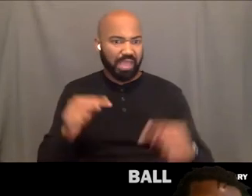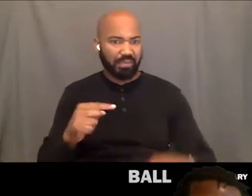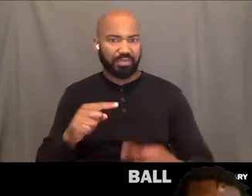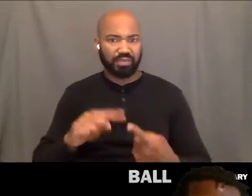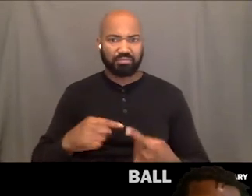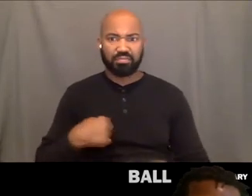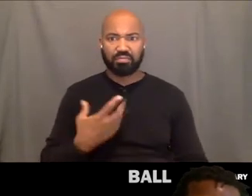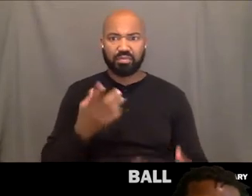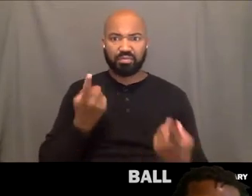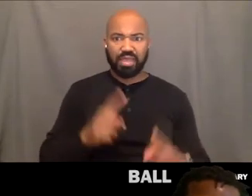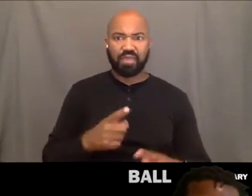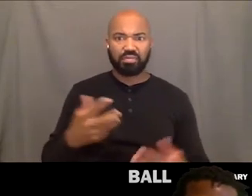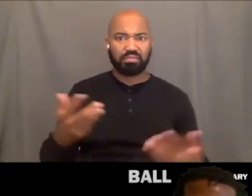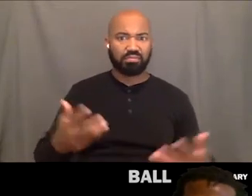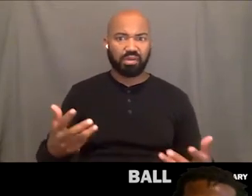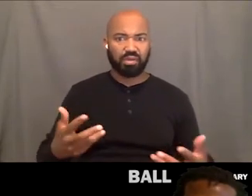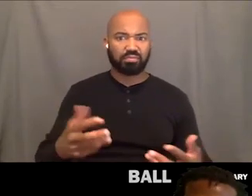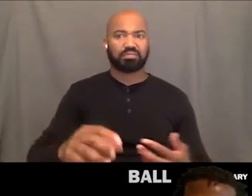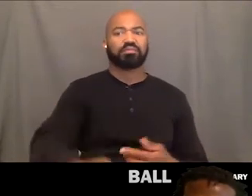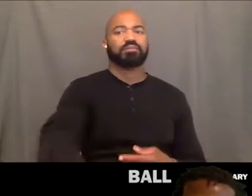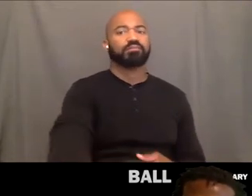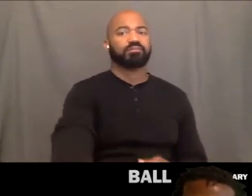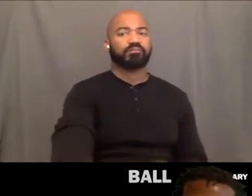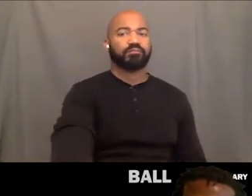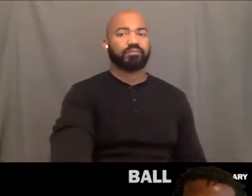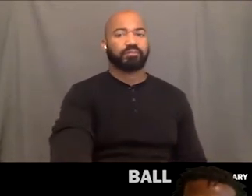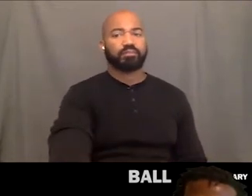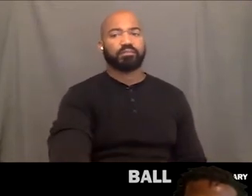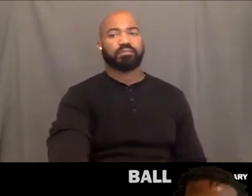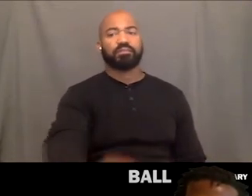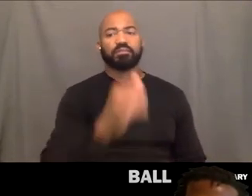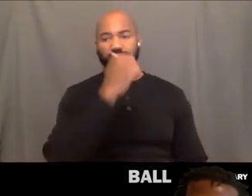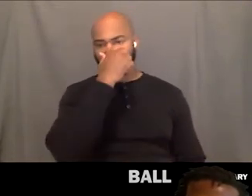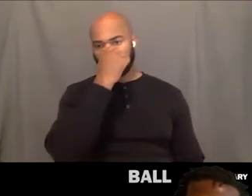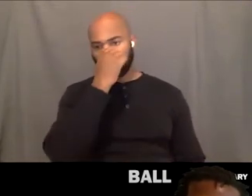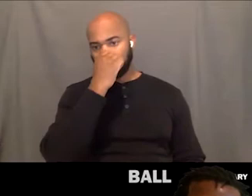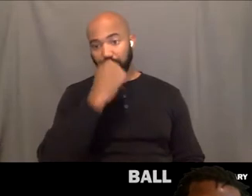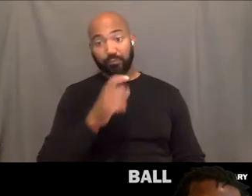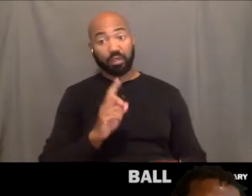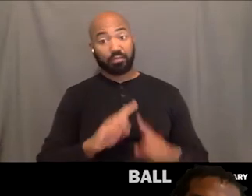You know? But I went and it was, it was empowering.